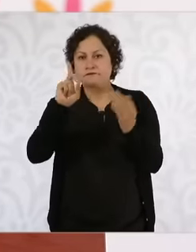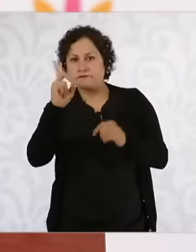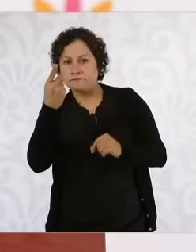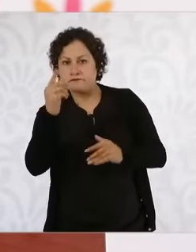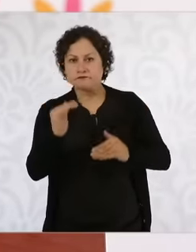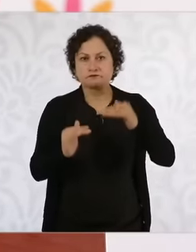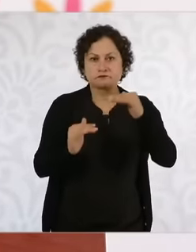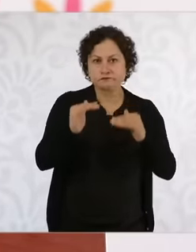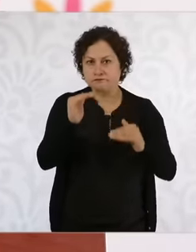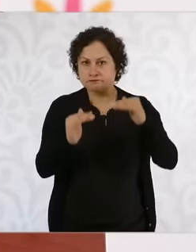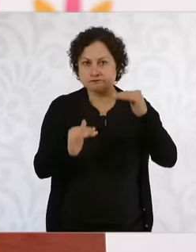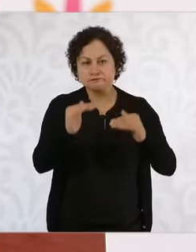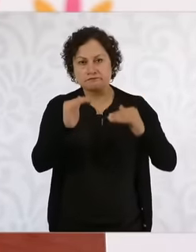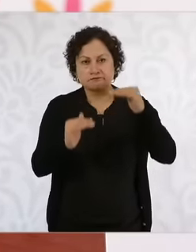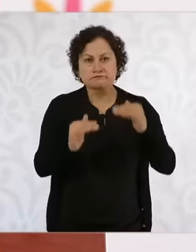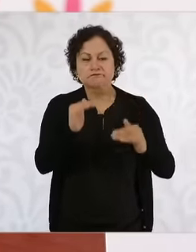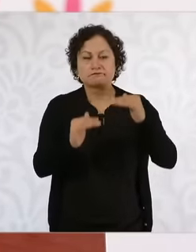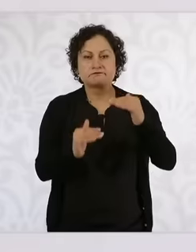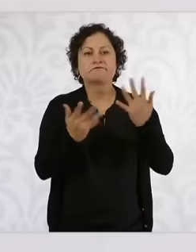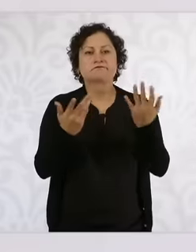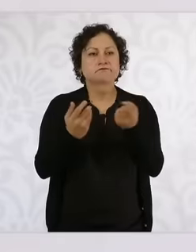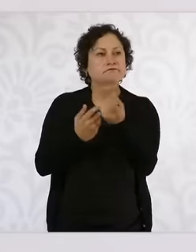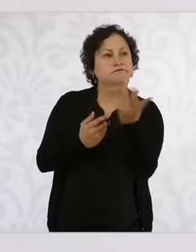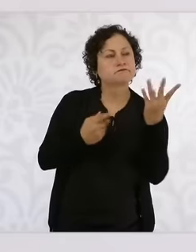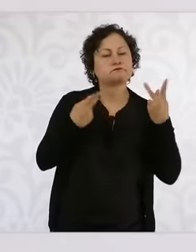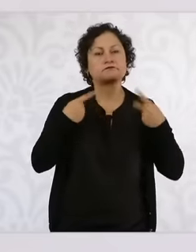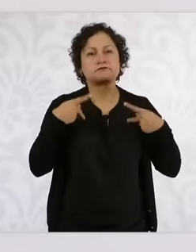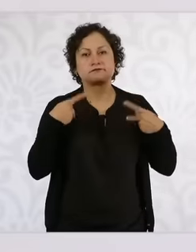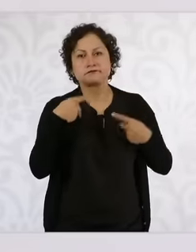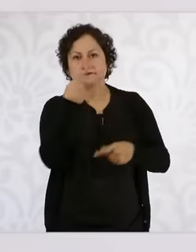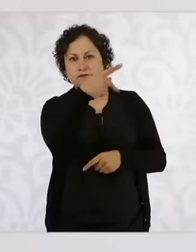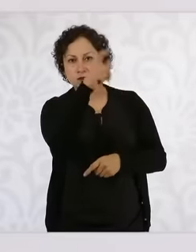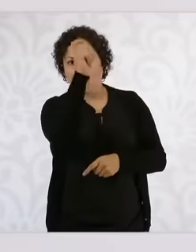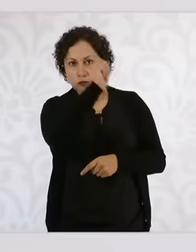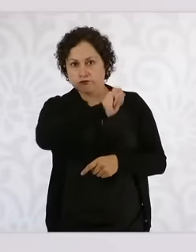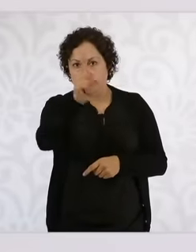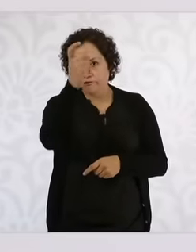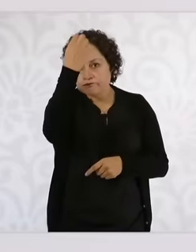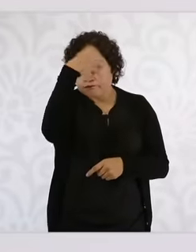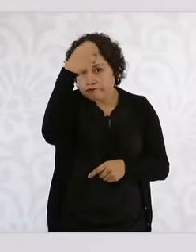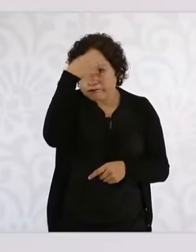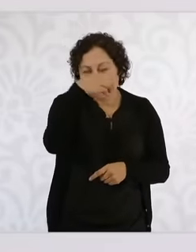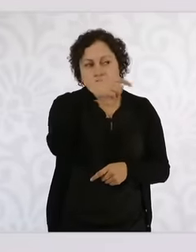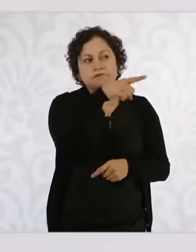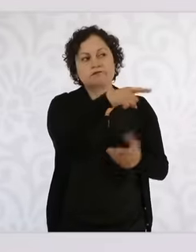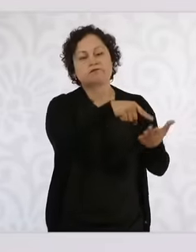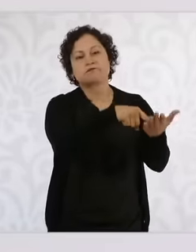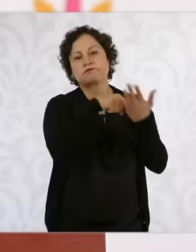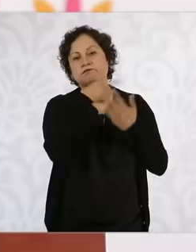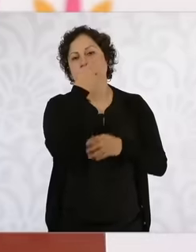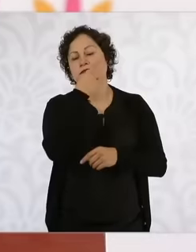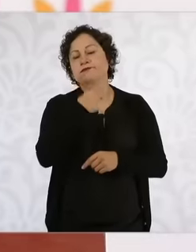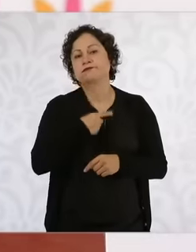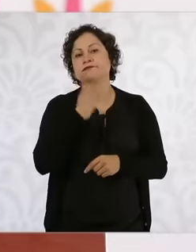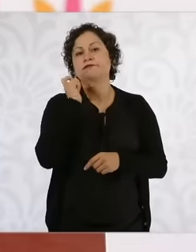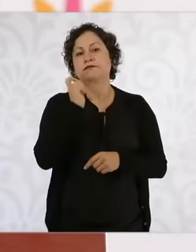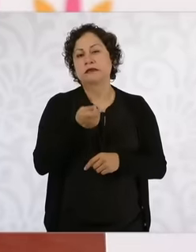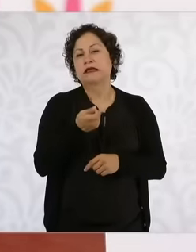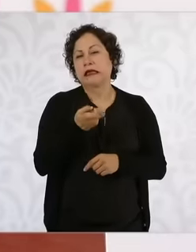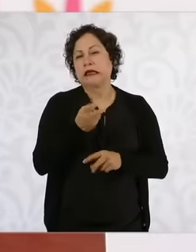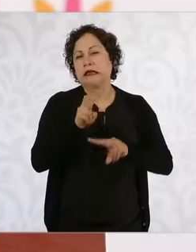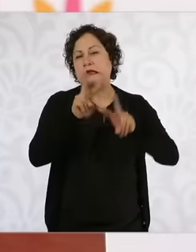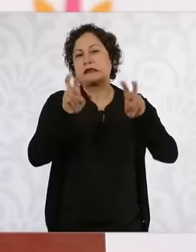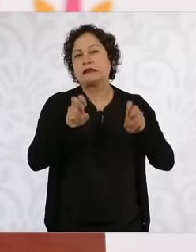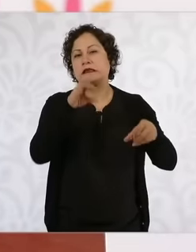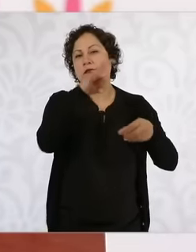with the analysts that the greatest influence is due to the election in the United States and